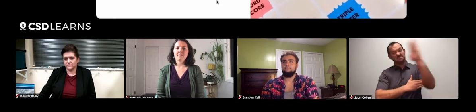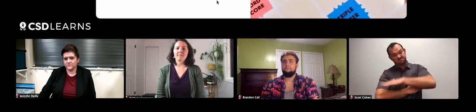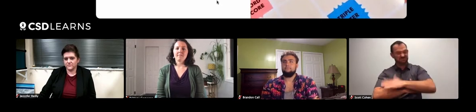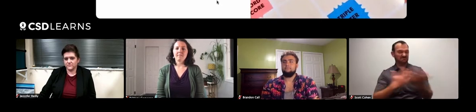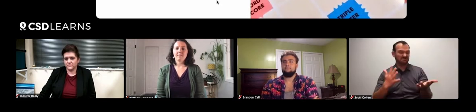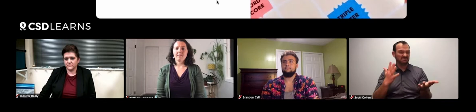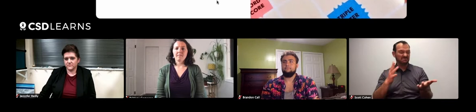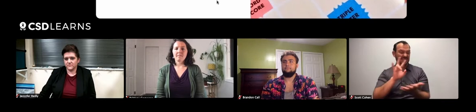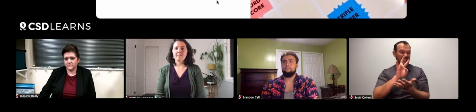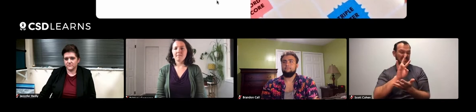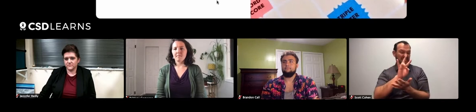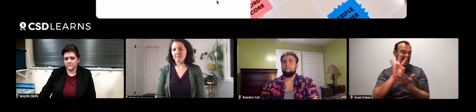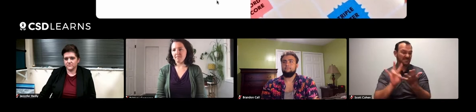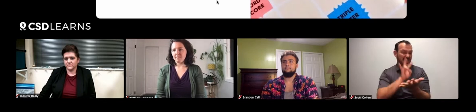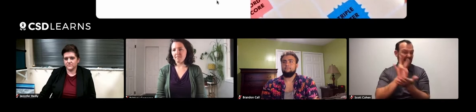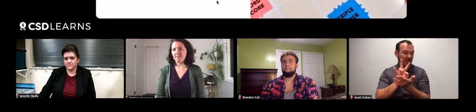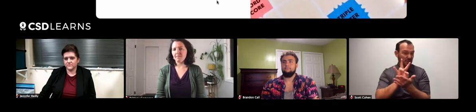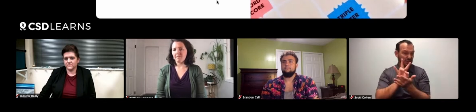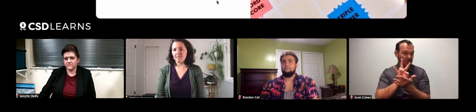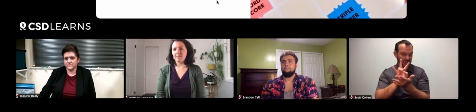let's say, any given day, seven hours in class.